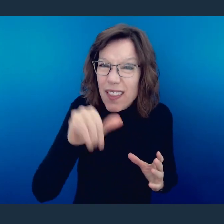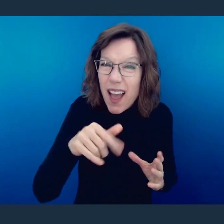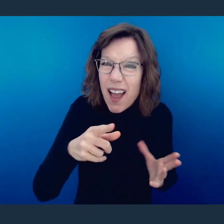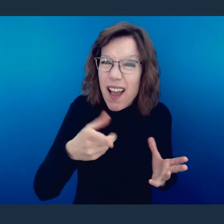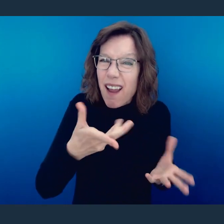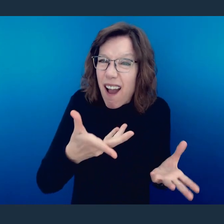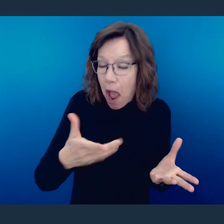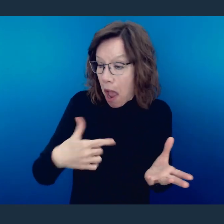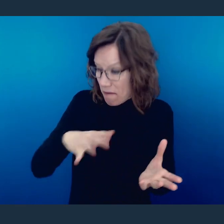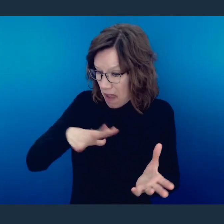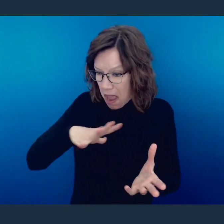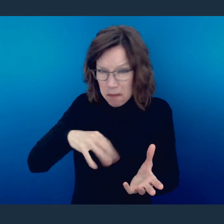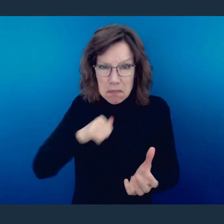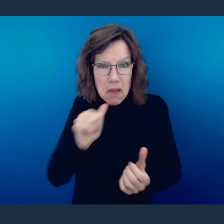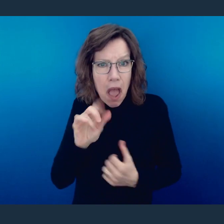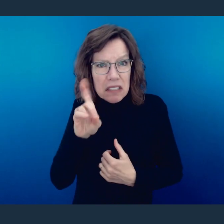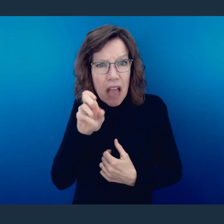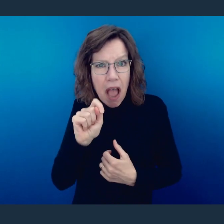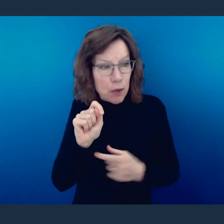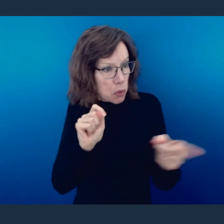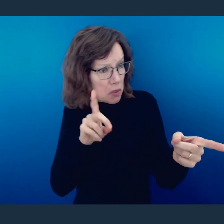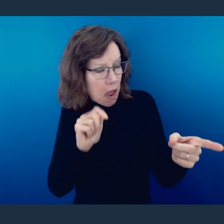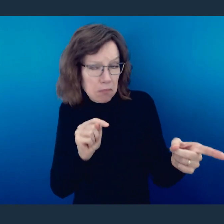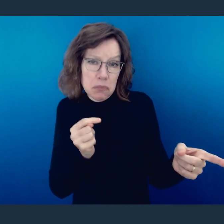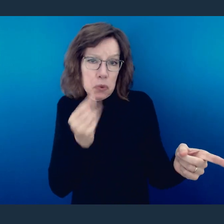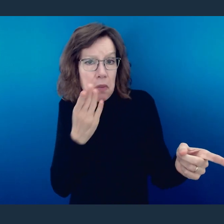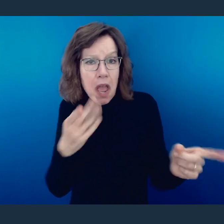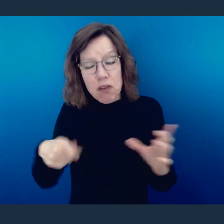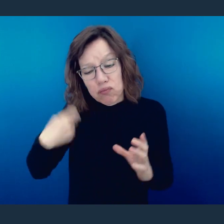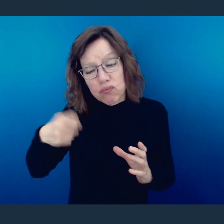and start eating it because it's permissible to you and it's enjoyable to you? Or would